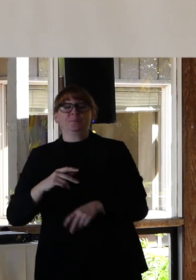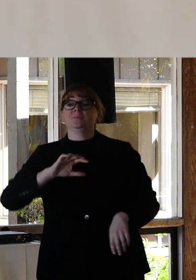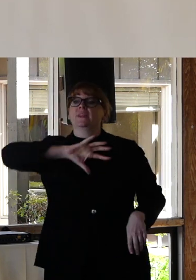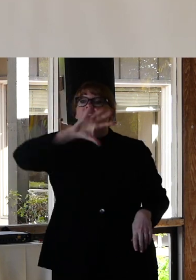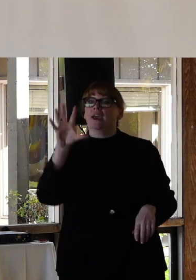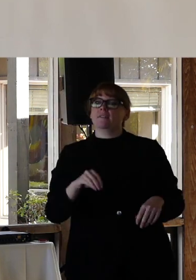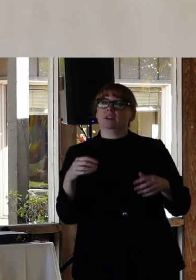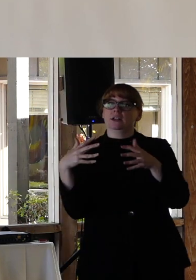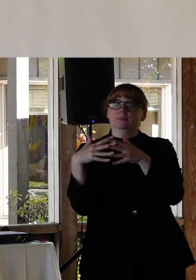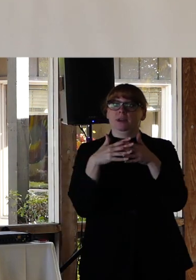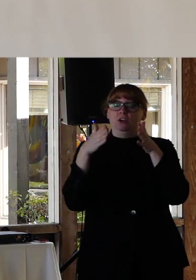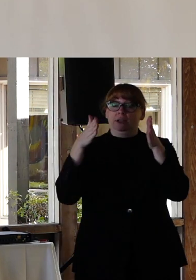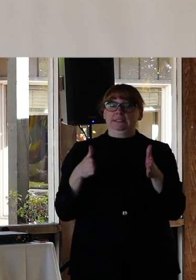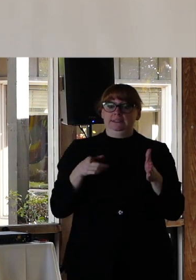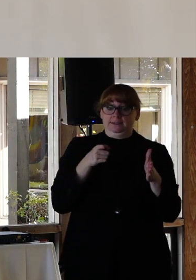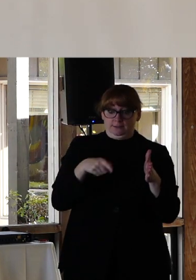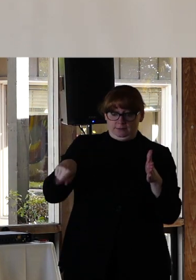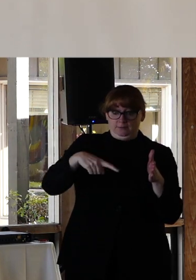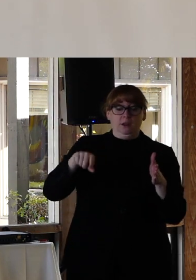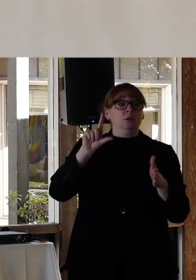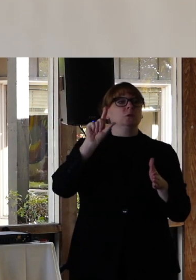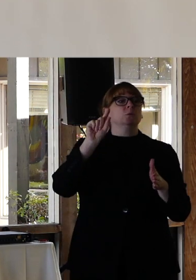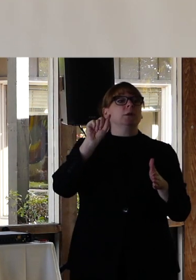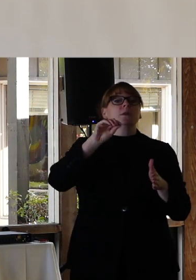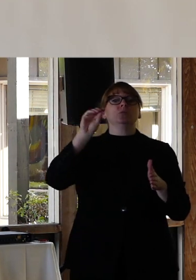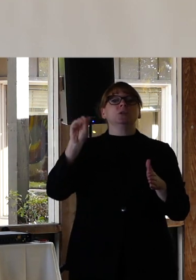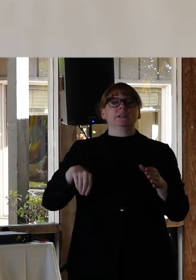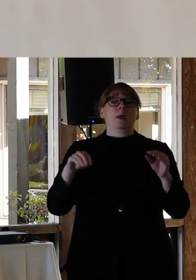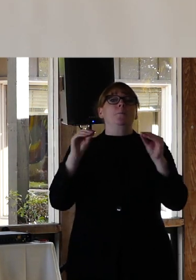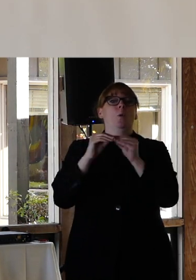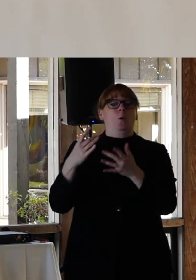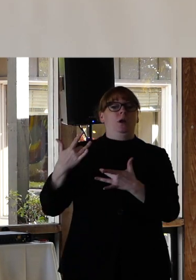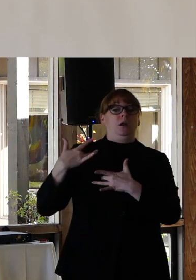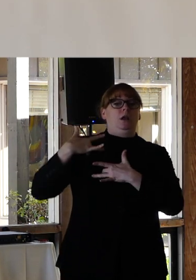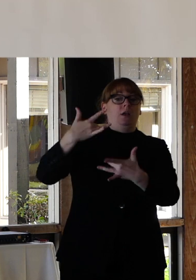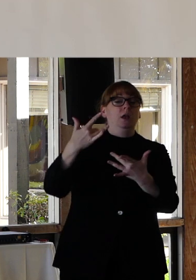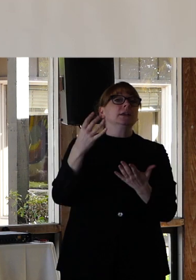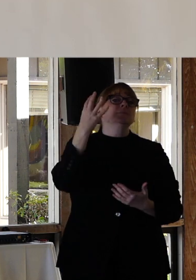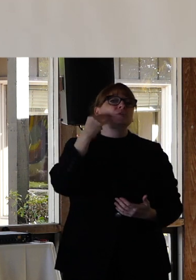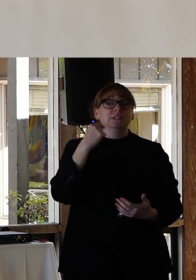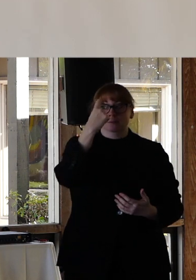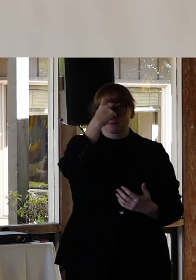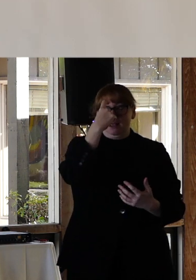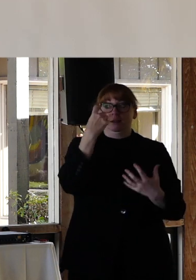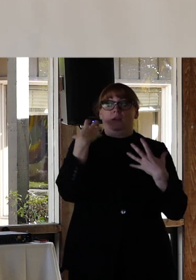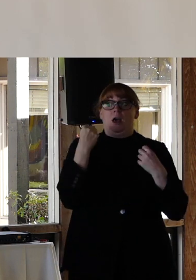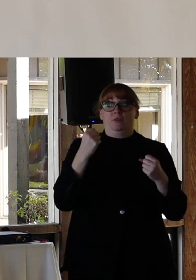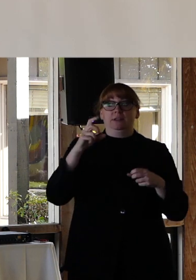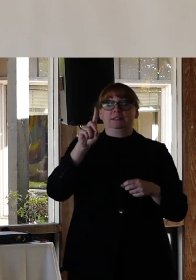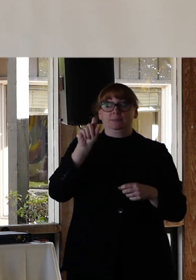African-Americans Are 20 percent more likely to experience mental health disabilities than